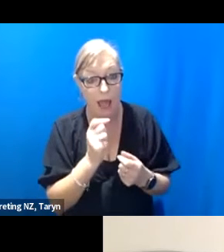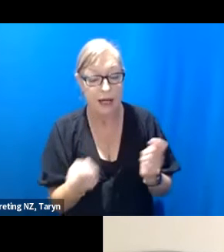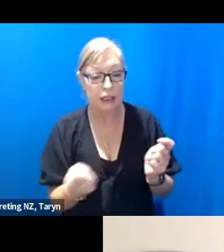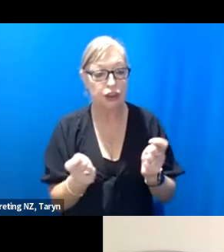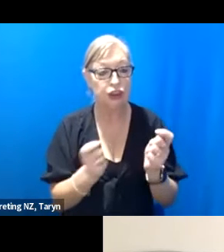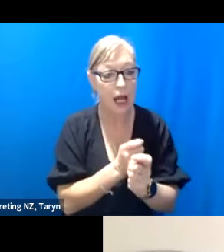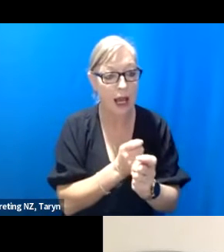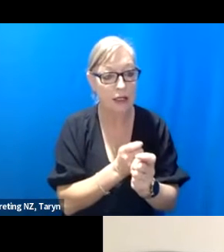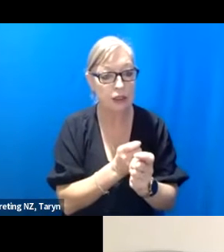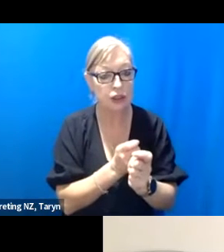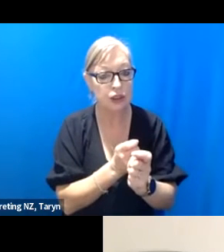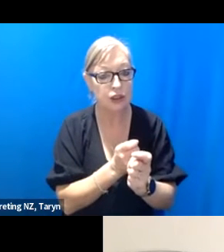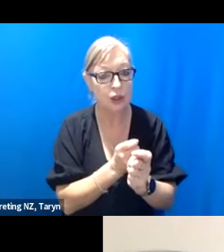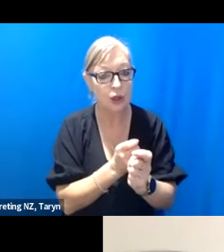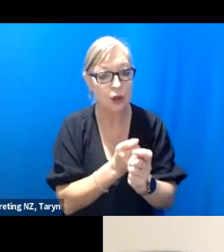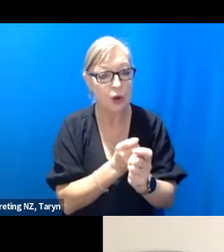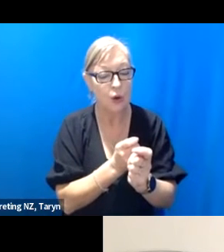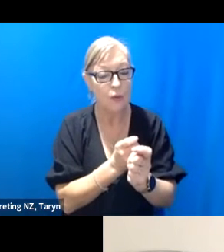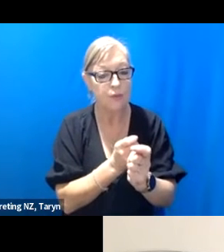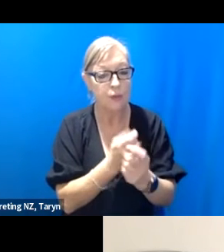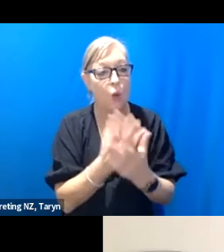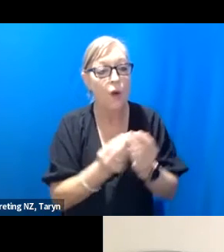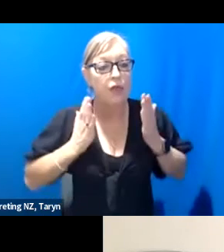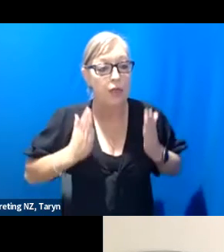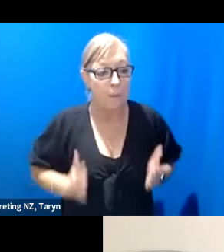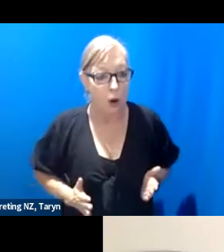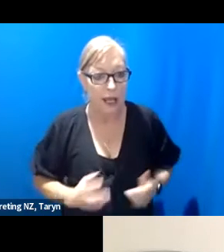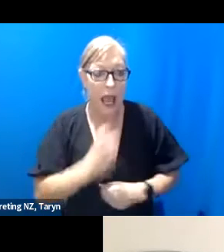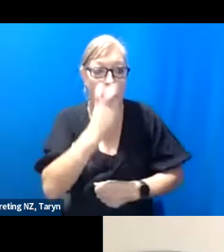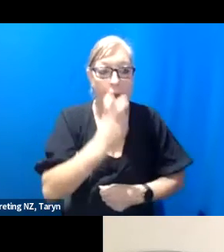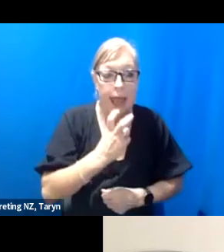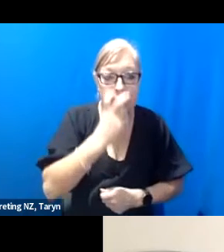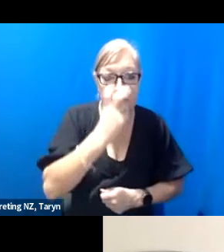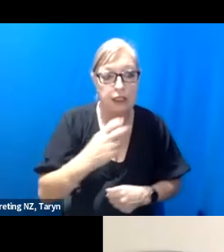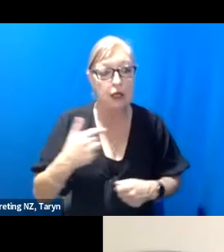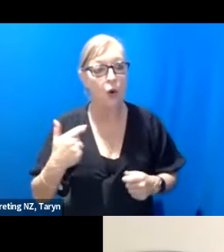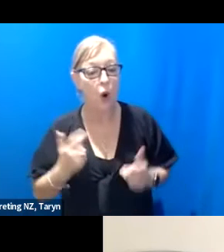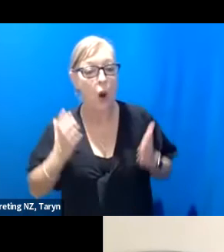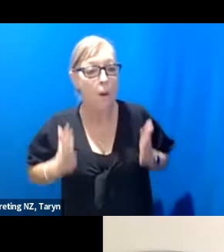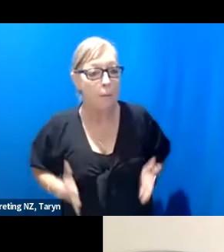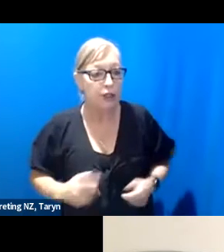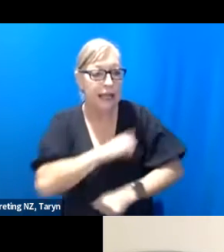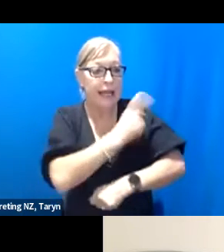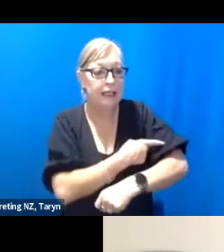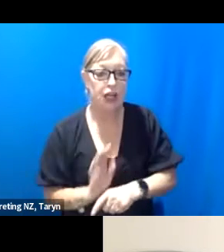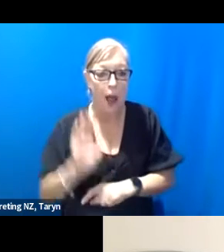with a body changing, with a body ageing, with the fluctuation of a body's energy for example,